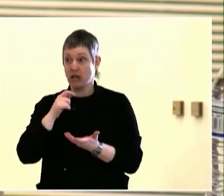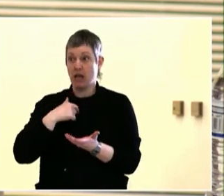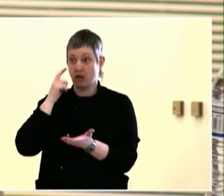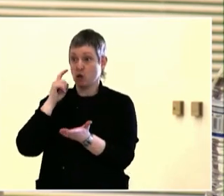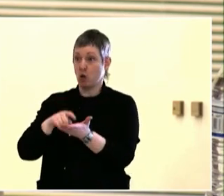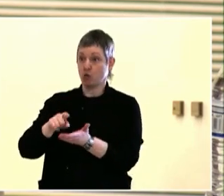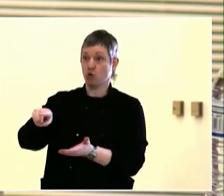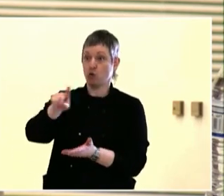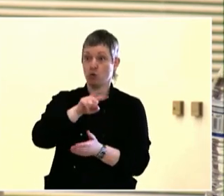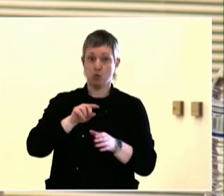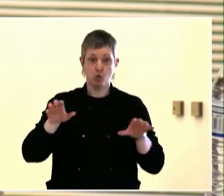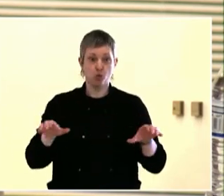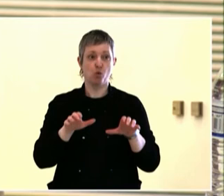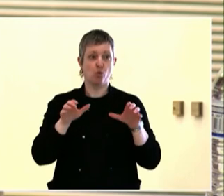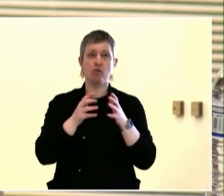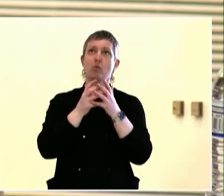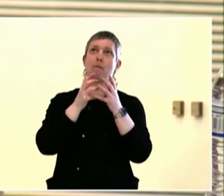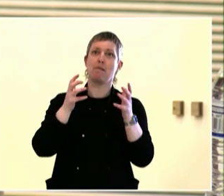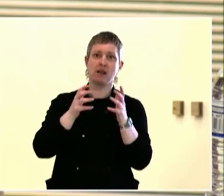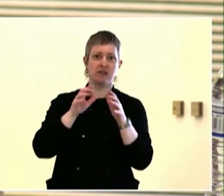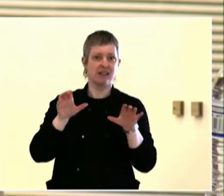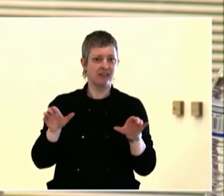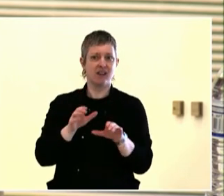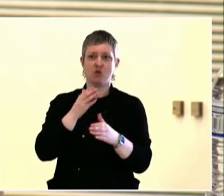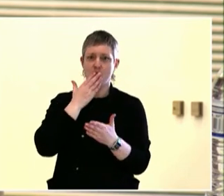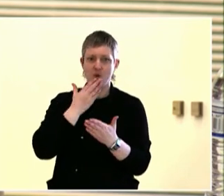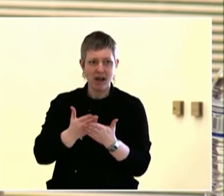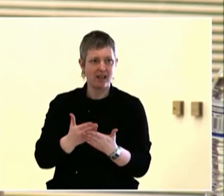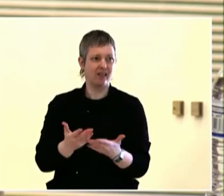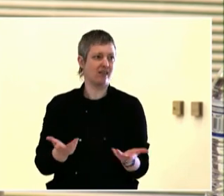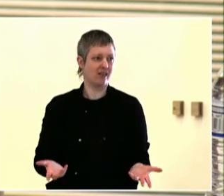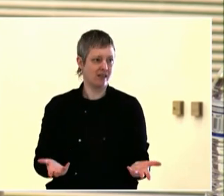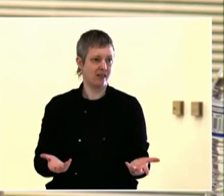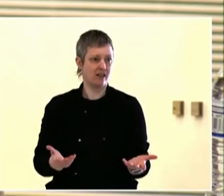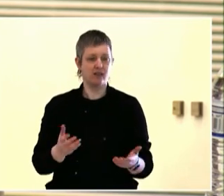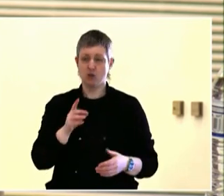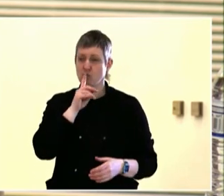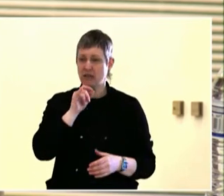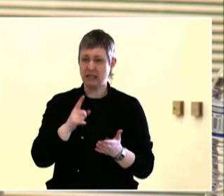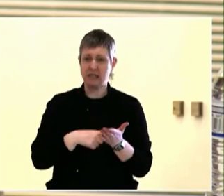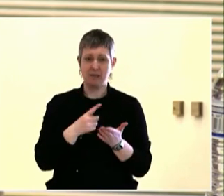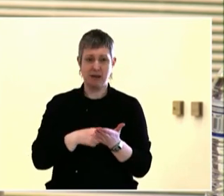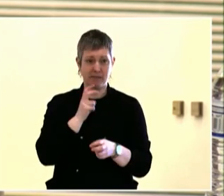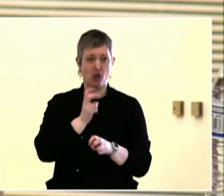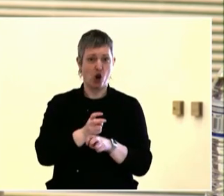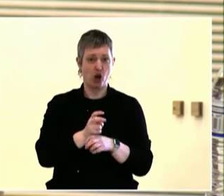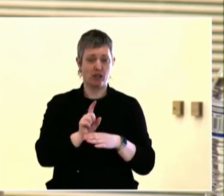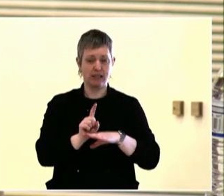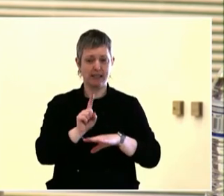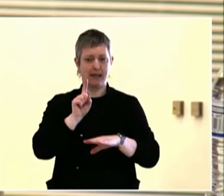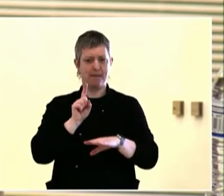you don't mind introducing yourselves again for folks who haven't met you yet, and what